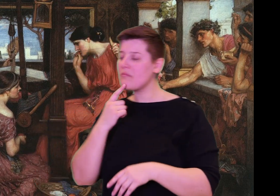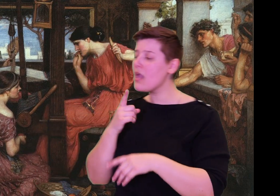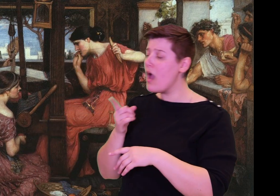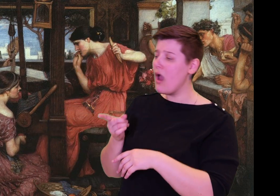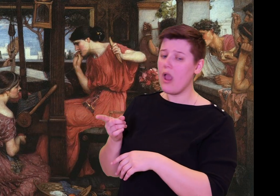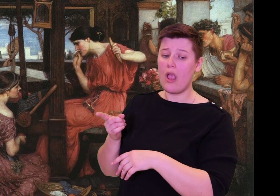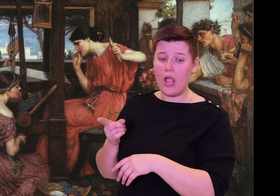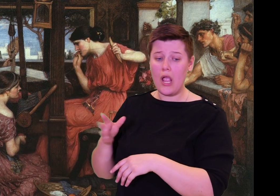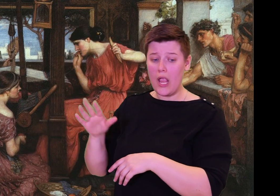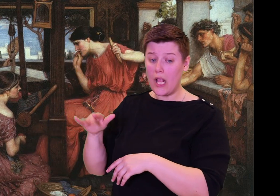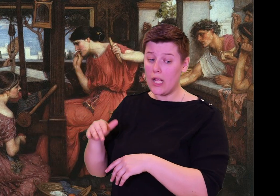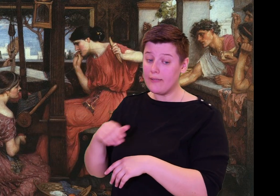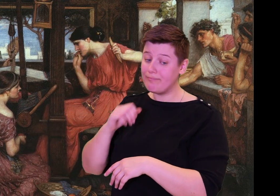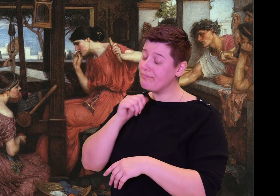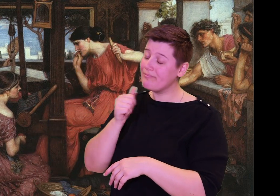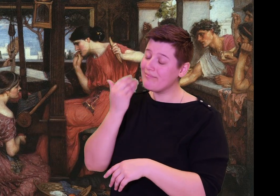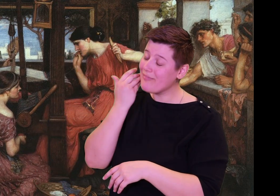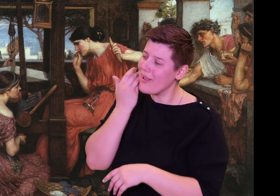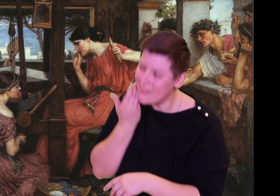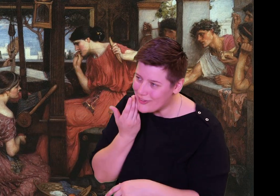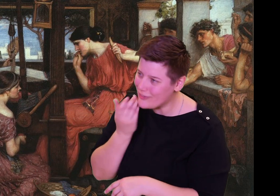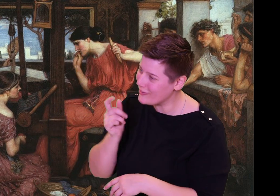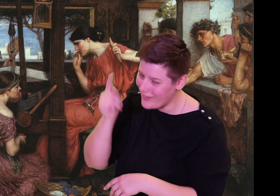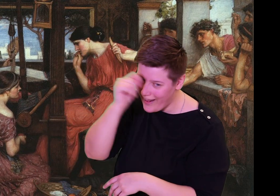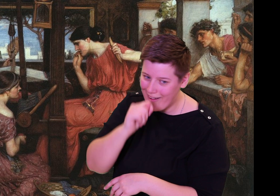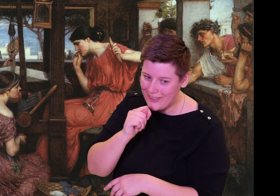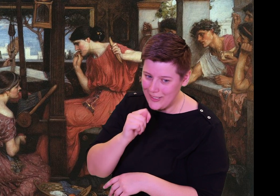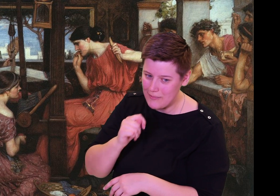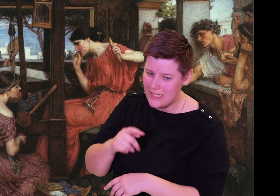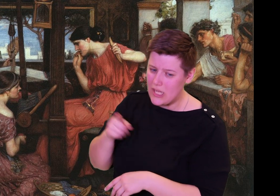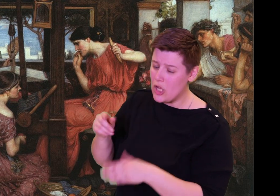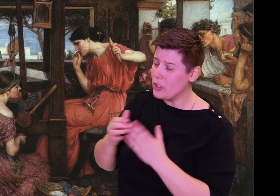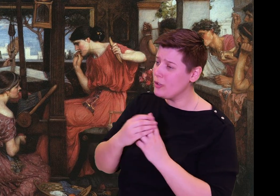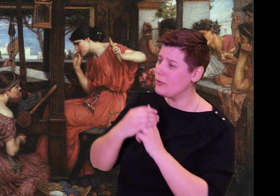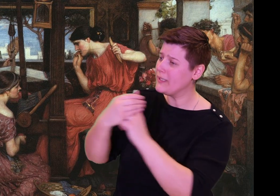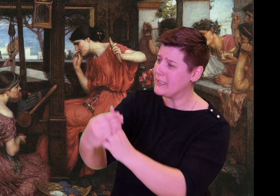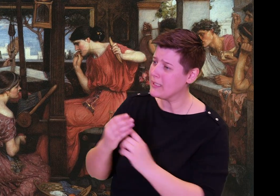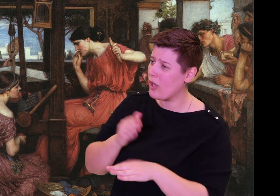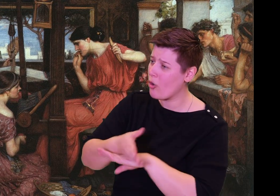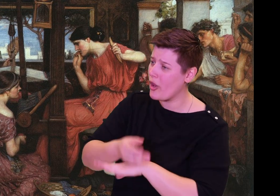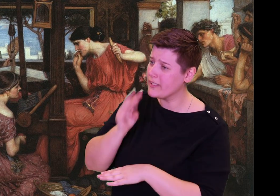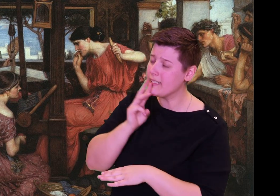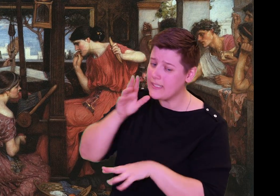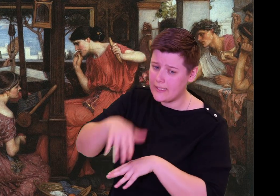Telemachus arrived in Pylos, where the Pylians were bringing to the beach black bulls